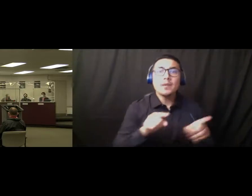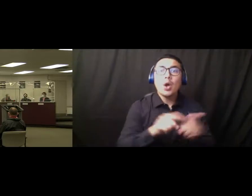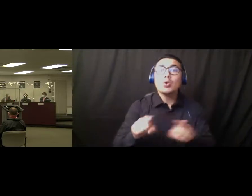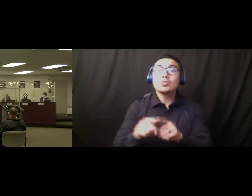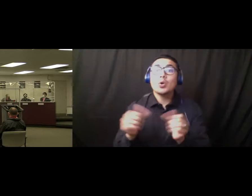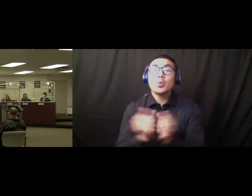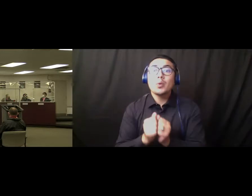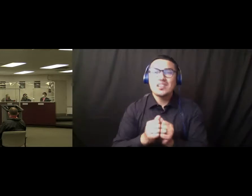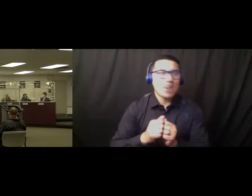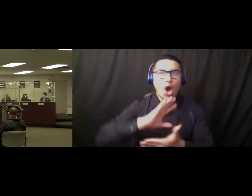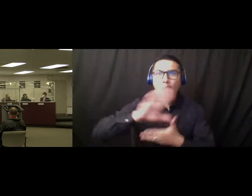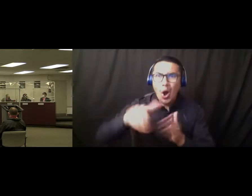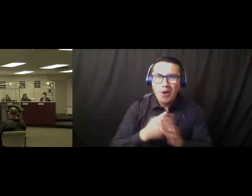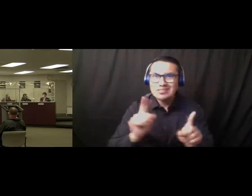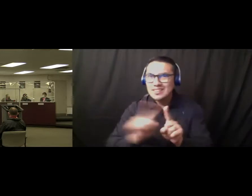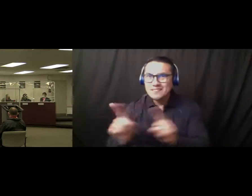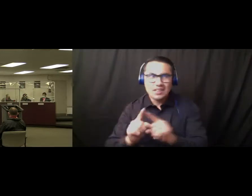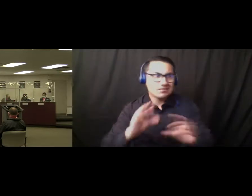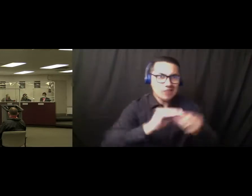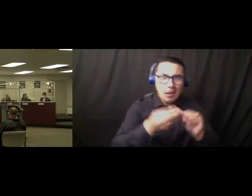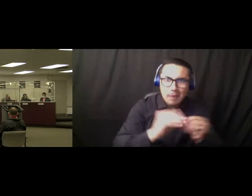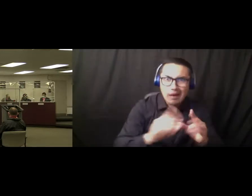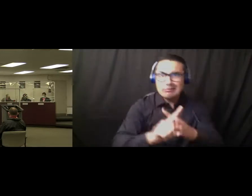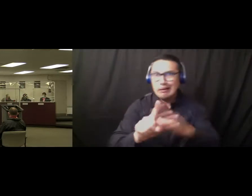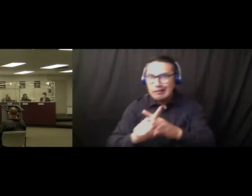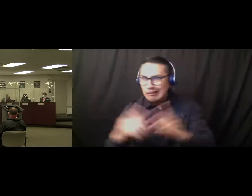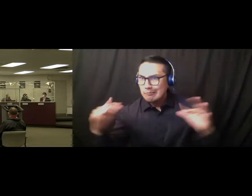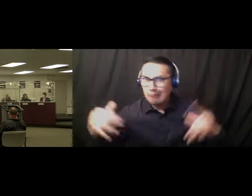and with vaccines and how that's all going to work and especially with um athletics as well.